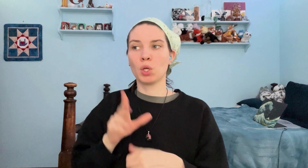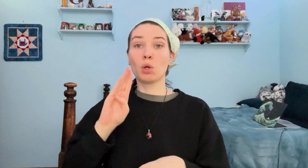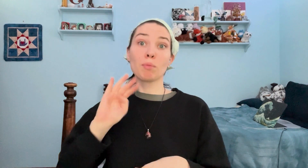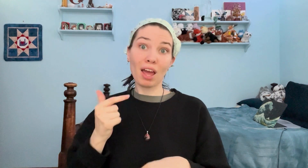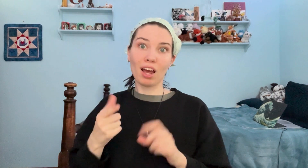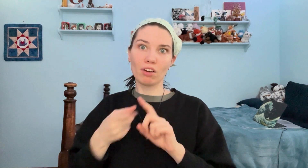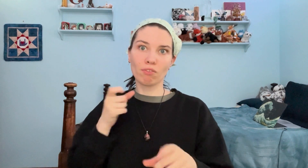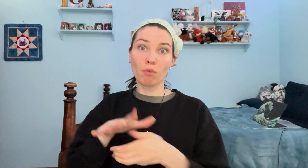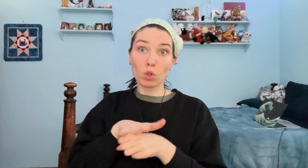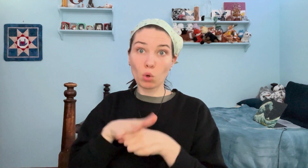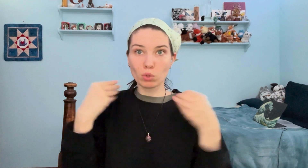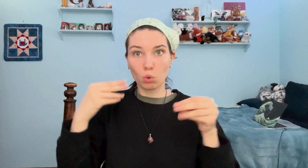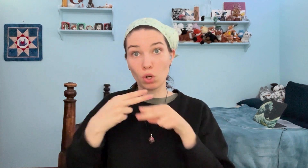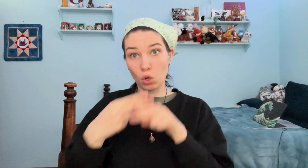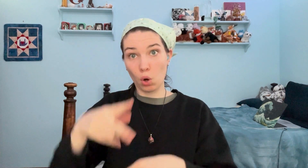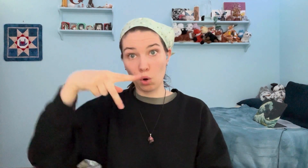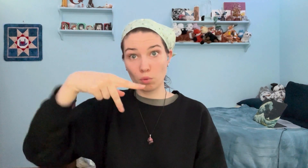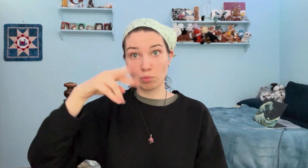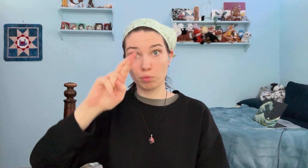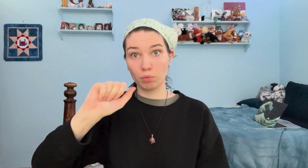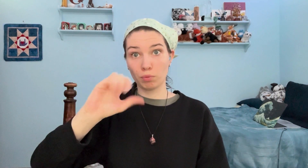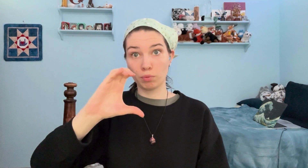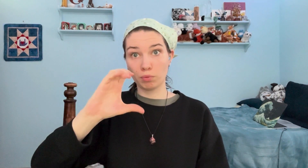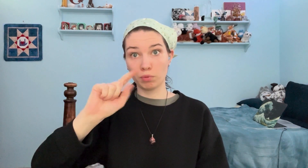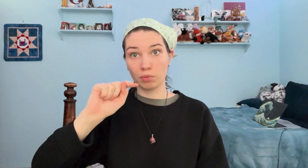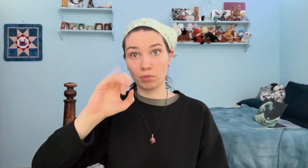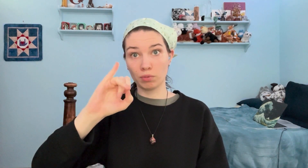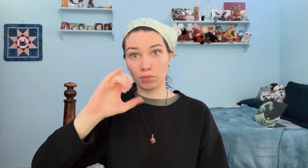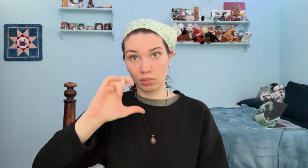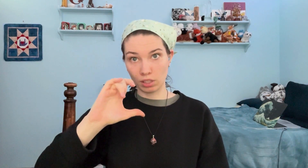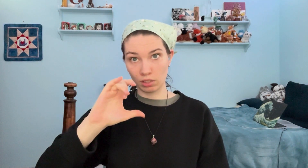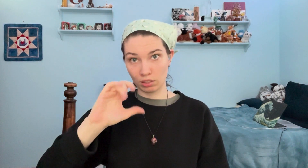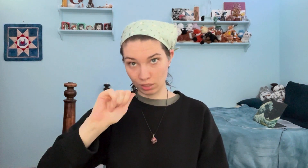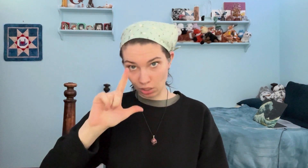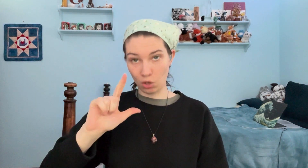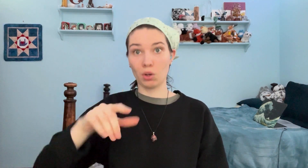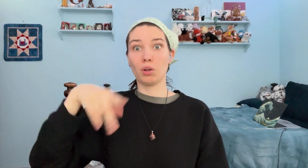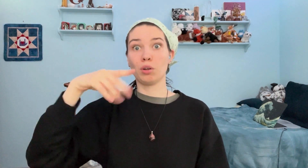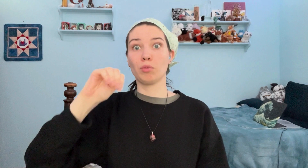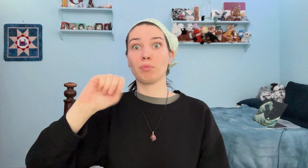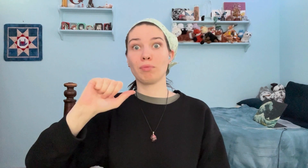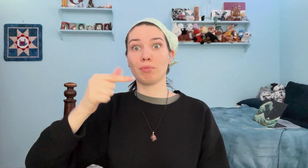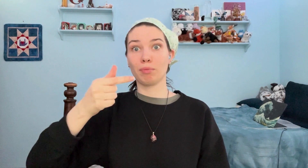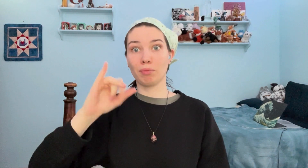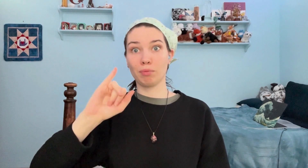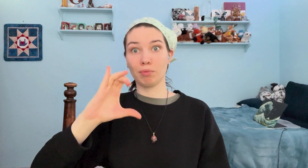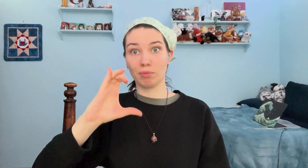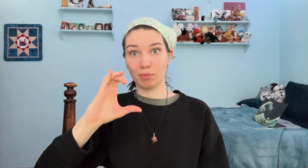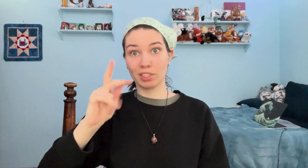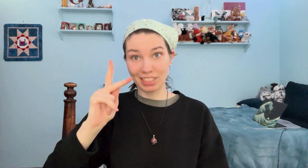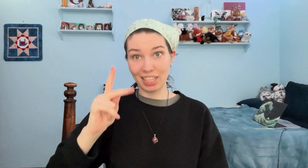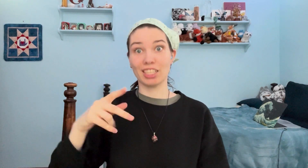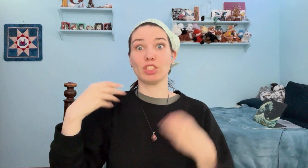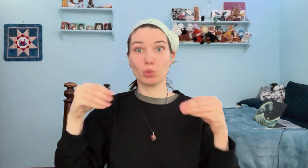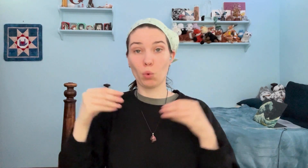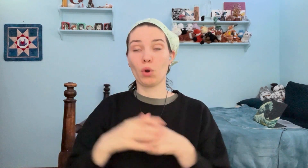The bag is from a local store called Practical Magick Store,